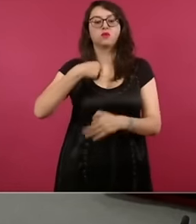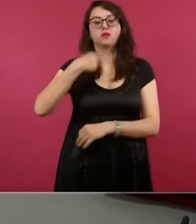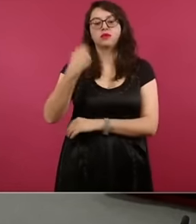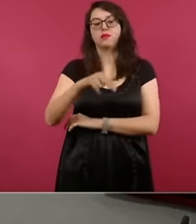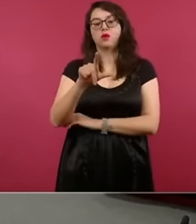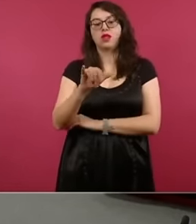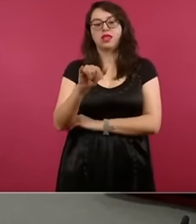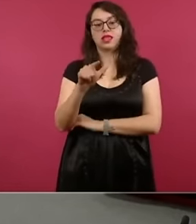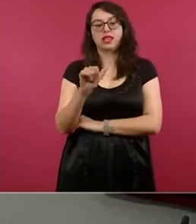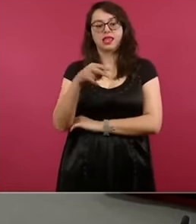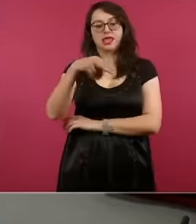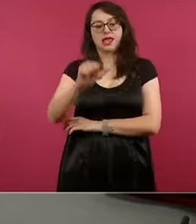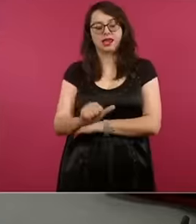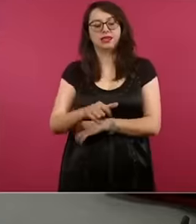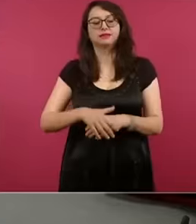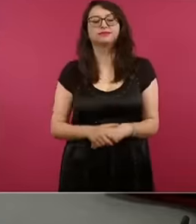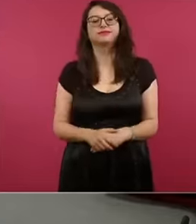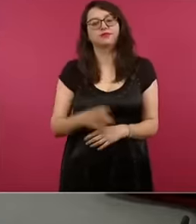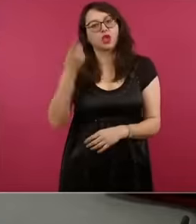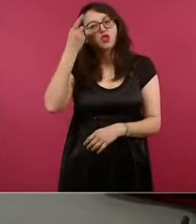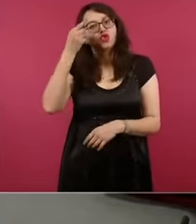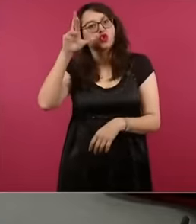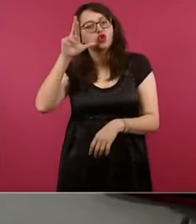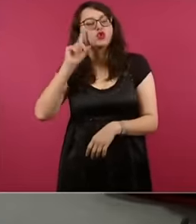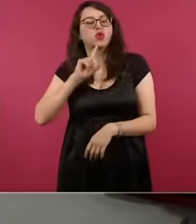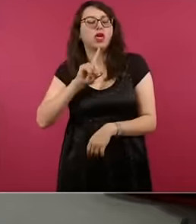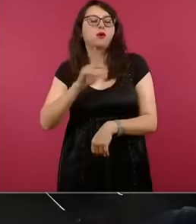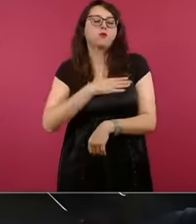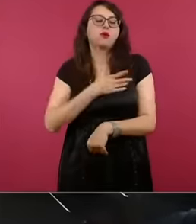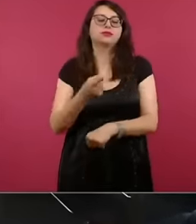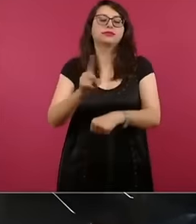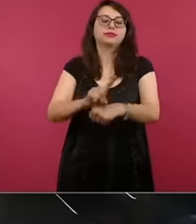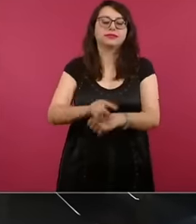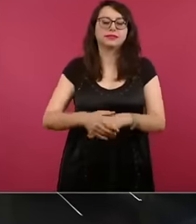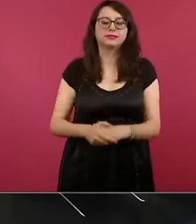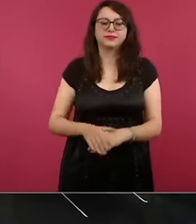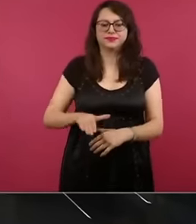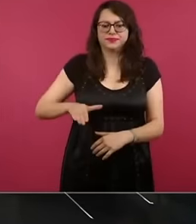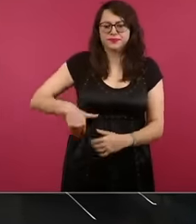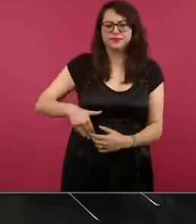doctor eh Good morning I would like to know what the researcher that there is a probability